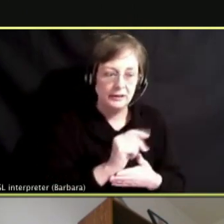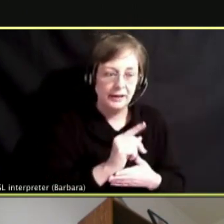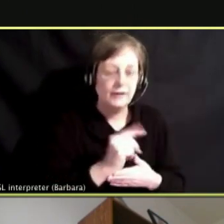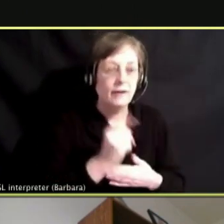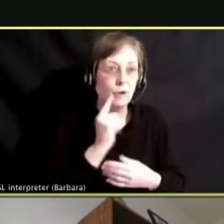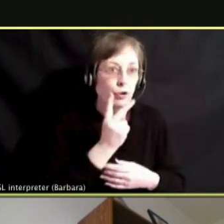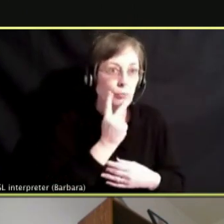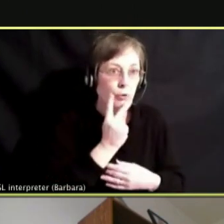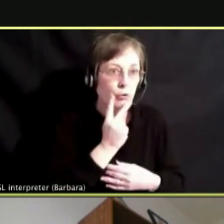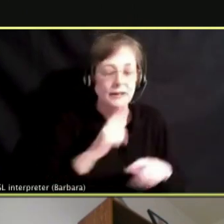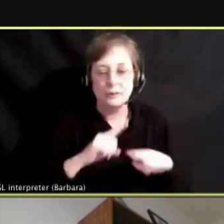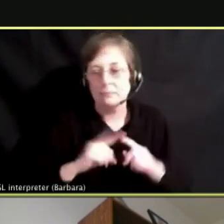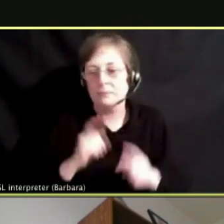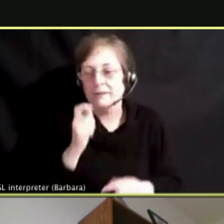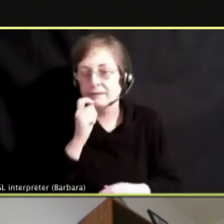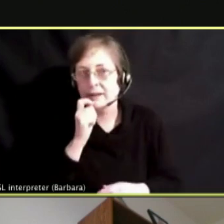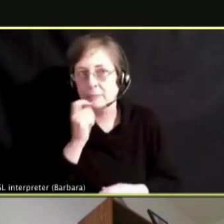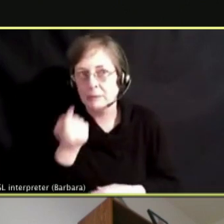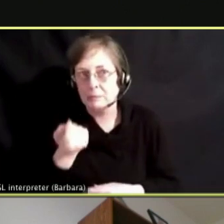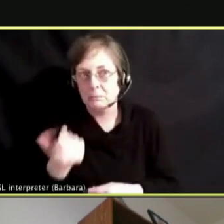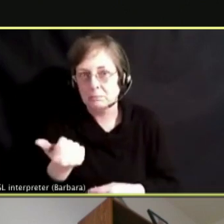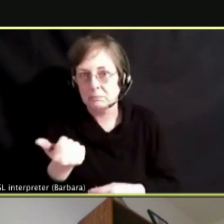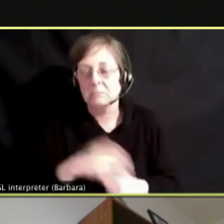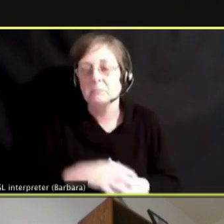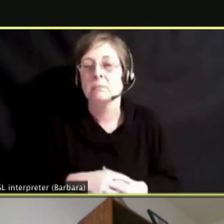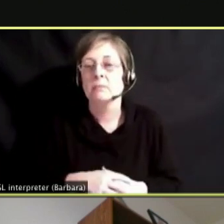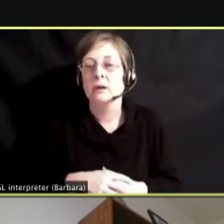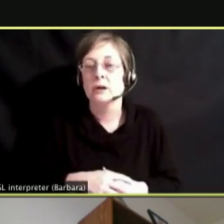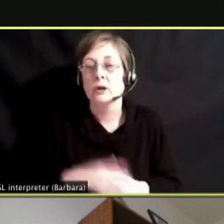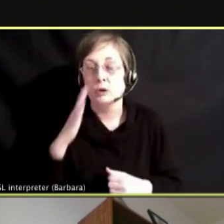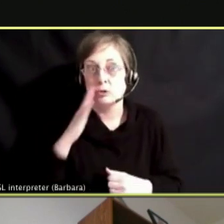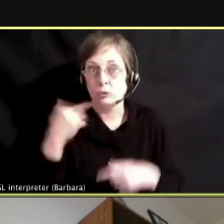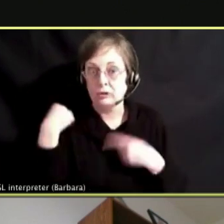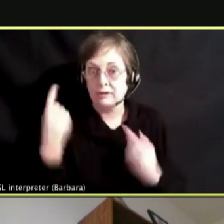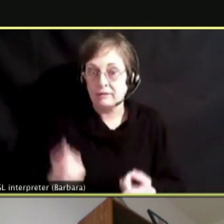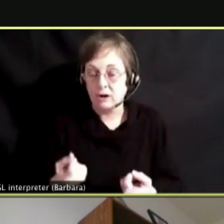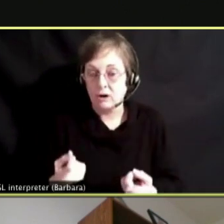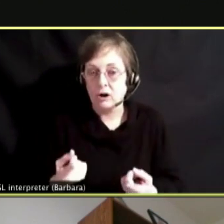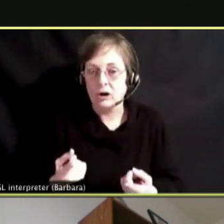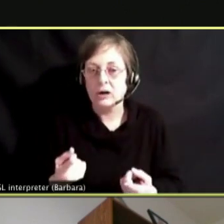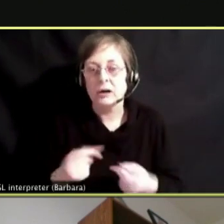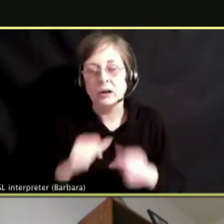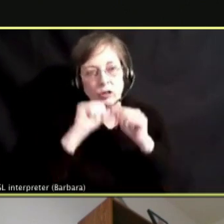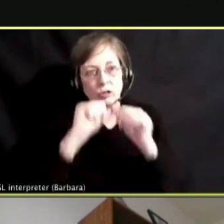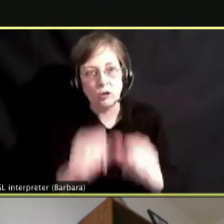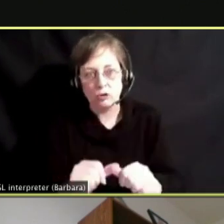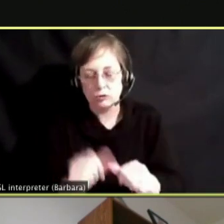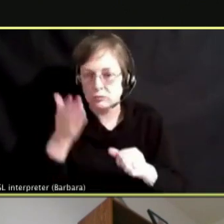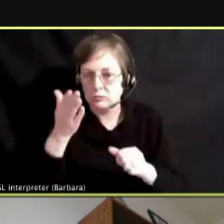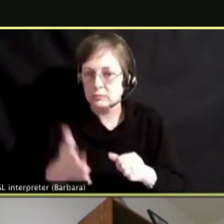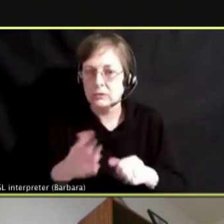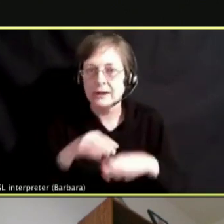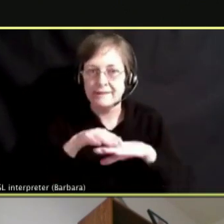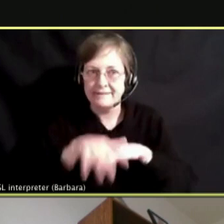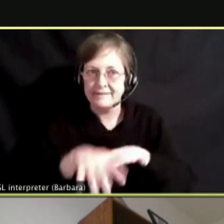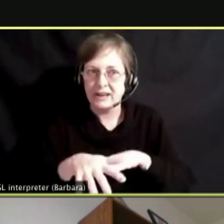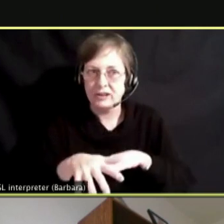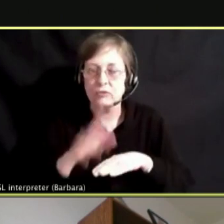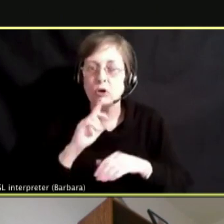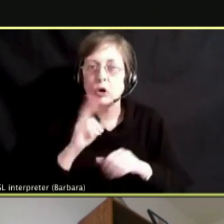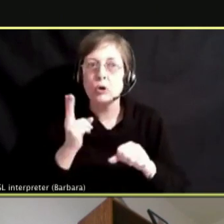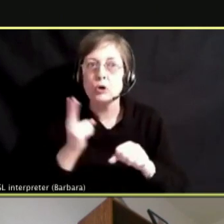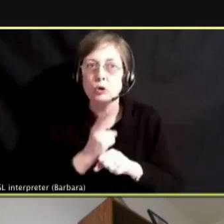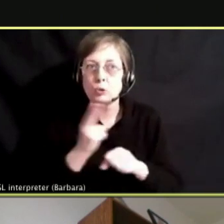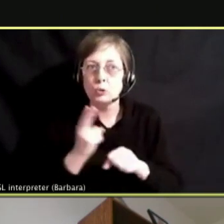HOWEVER, WE DO KNOW SO FAR IS THERE ARE LONG-TERM EFFECTS ON THE YOUTH AND PEOPLE IN GENERAL